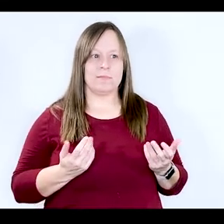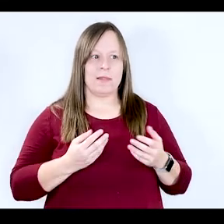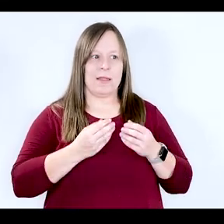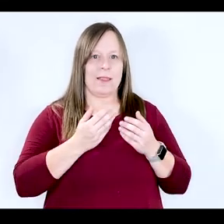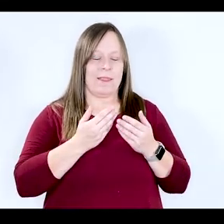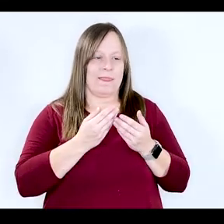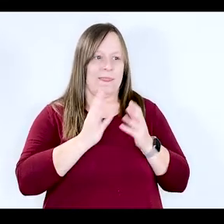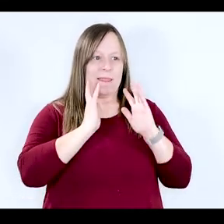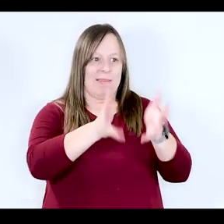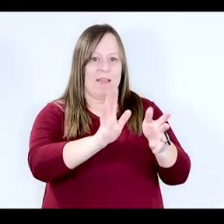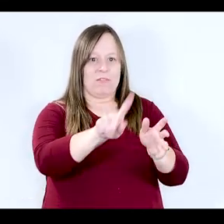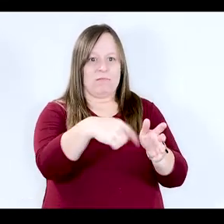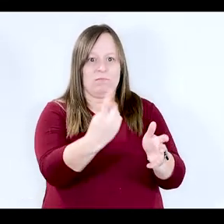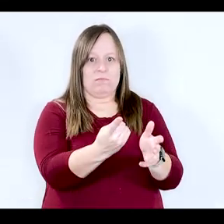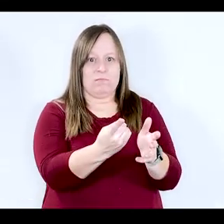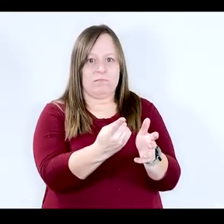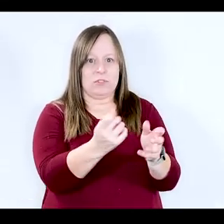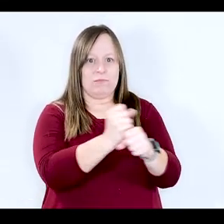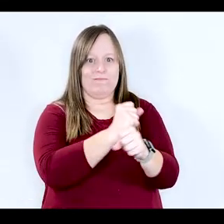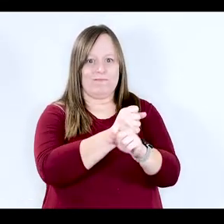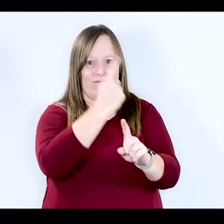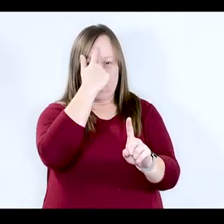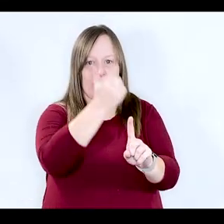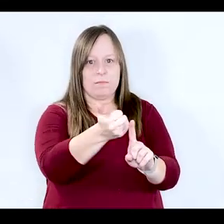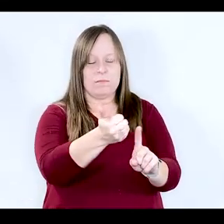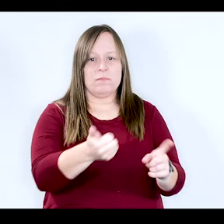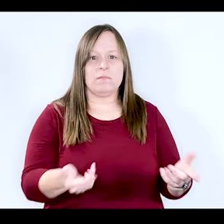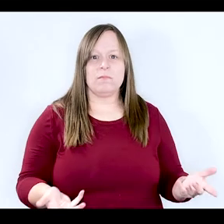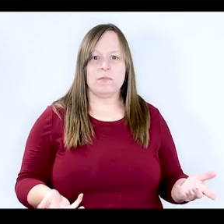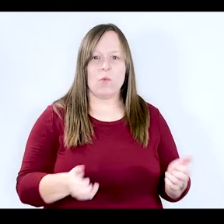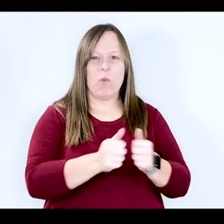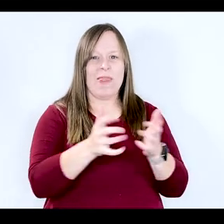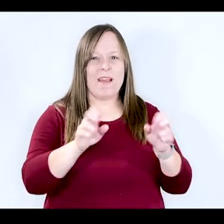left to fend for themselves a lot of times without that kind of systemic